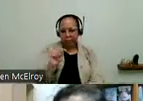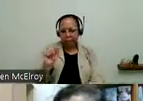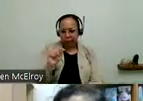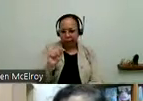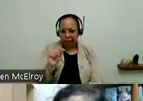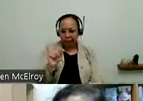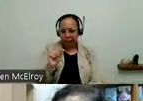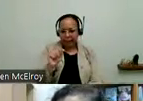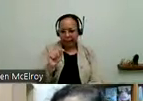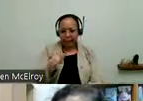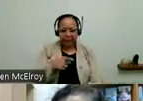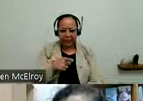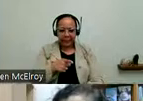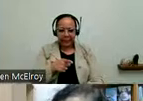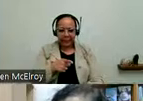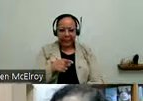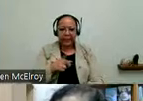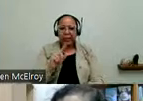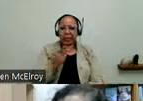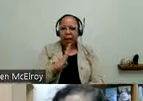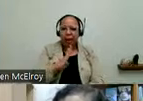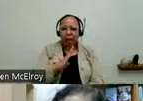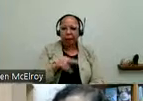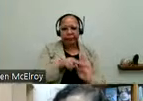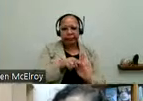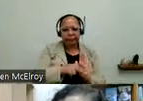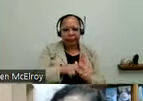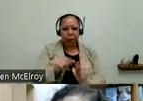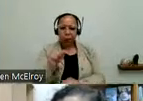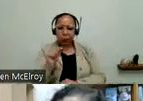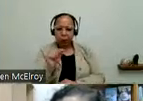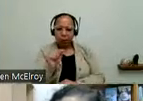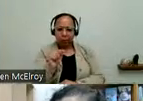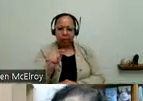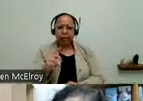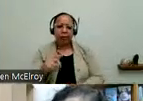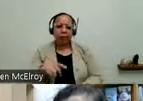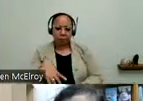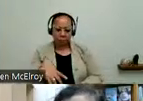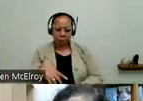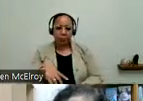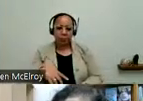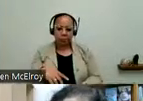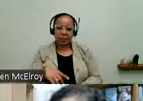So this is a picture of a bathroom that there was a tub and a toilet, and a